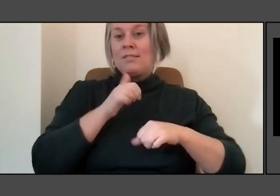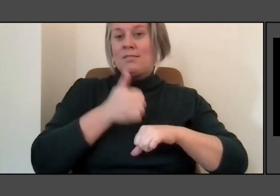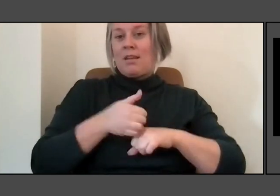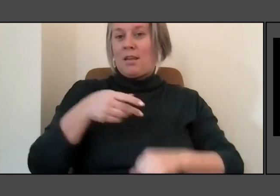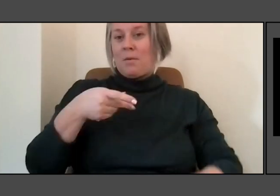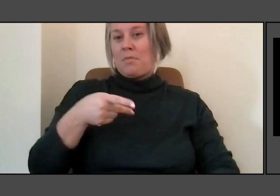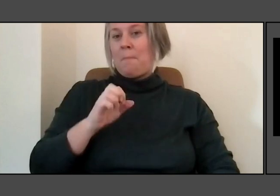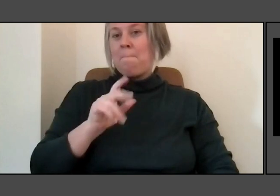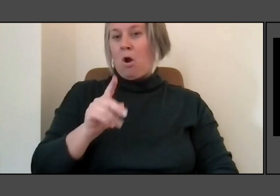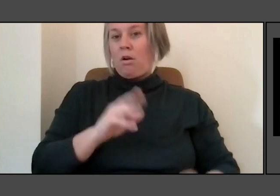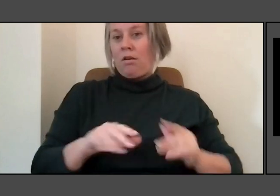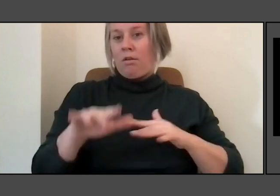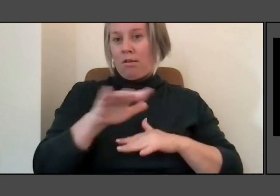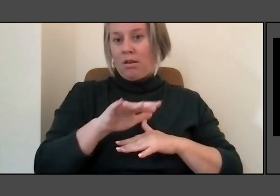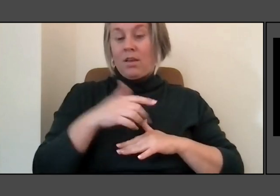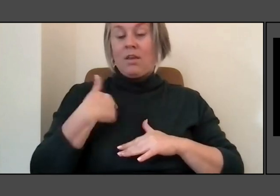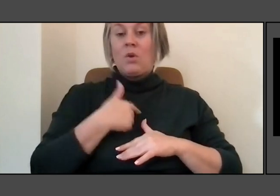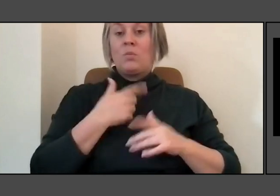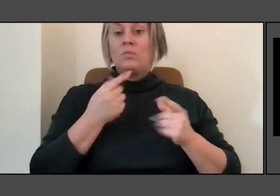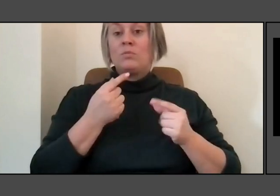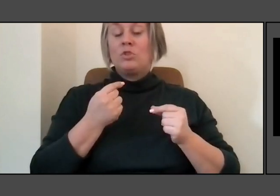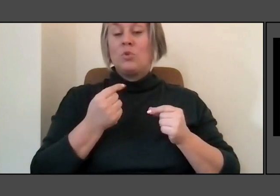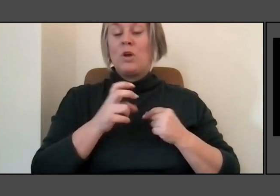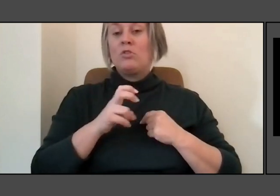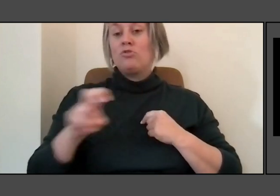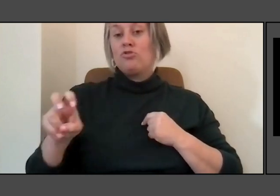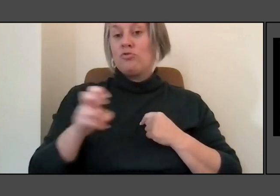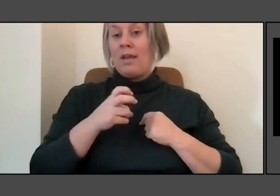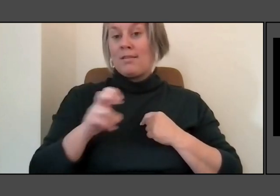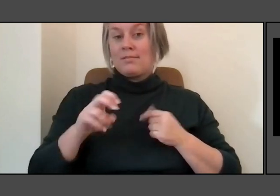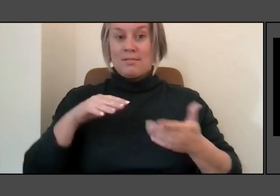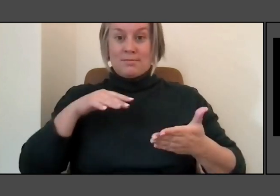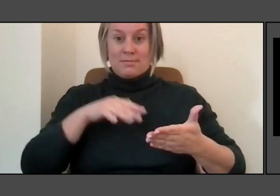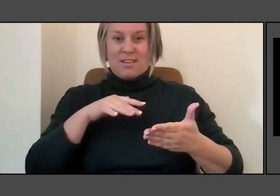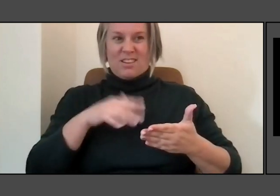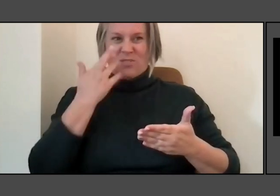they didn't need that sized parking lot and they didn't need that size restroom.